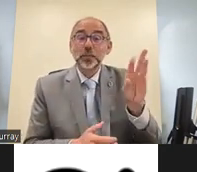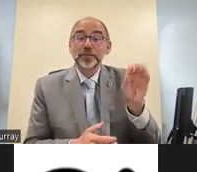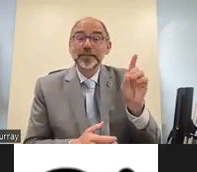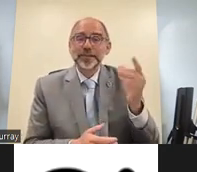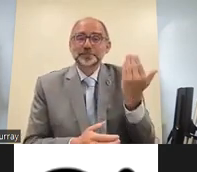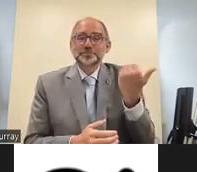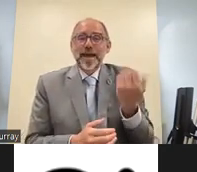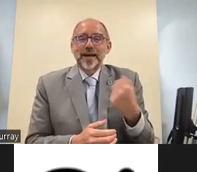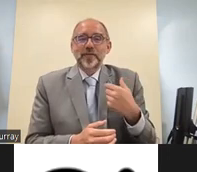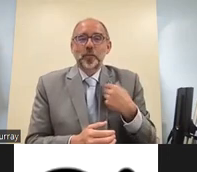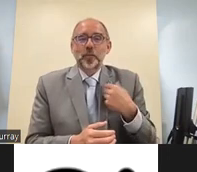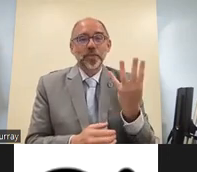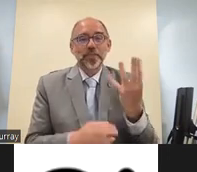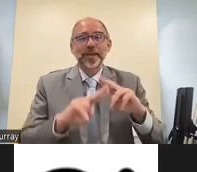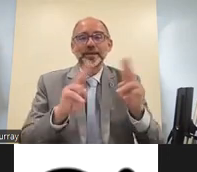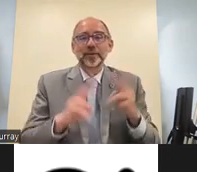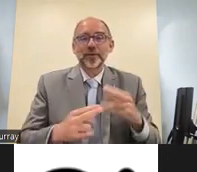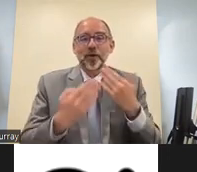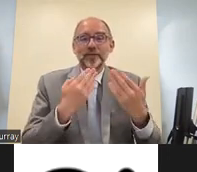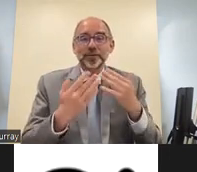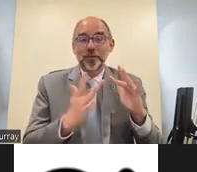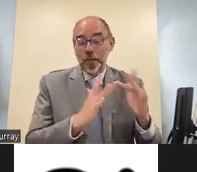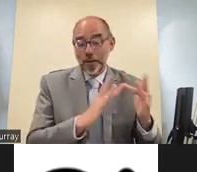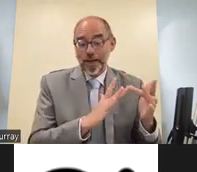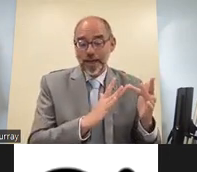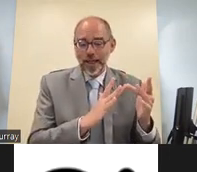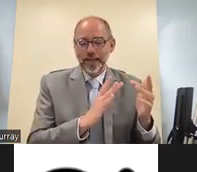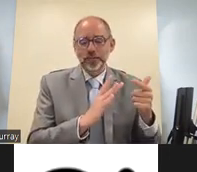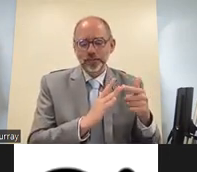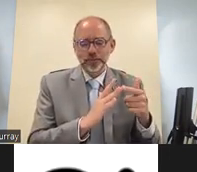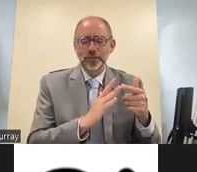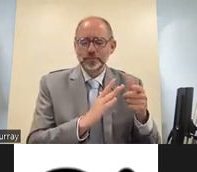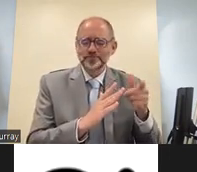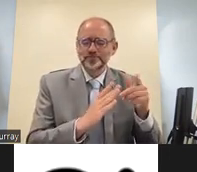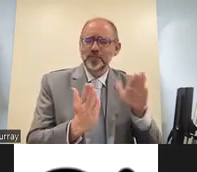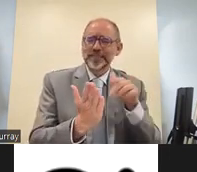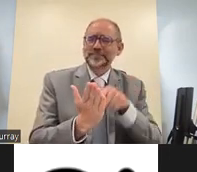the wfd recently held our fourth international conference online to address the issue with our